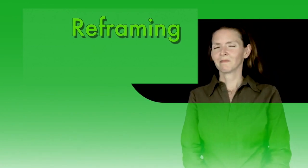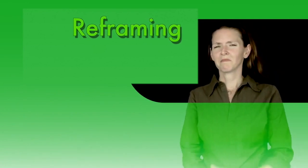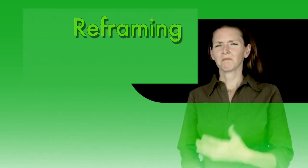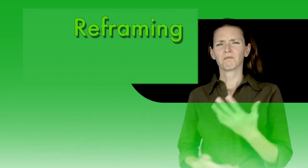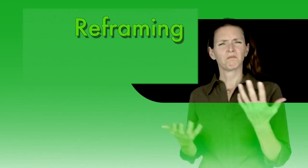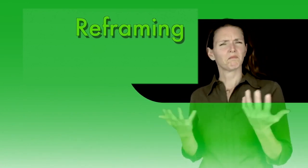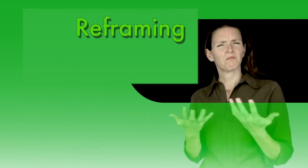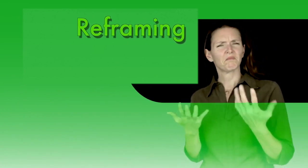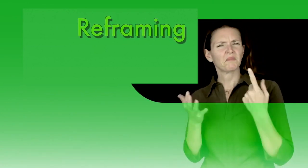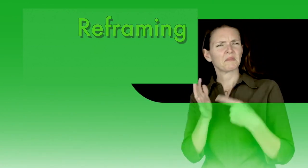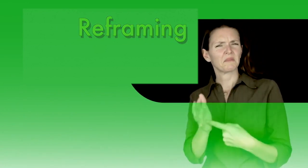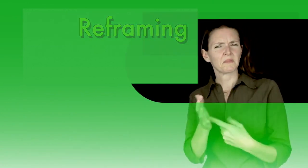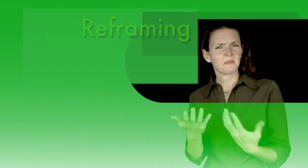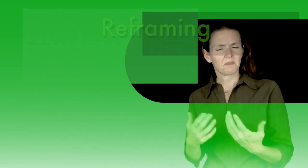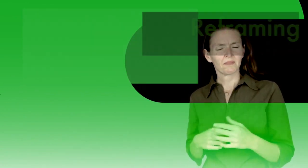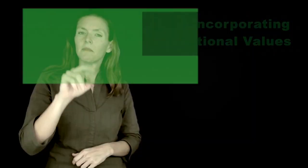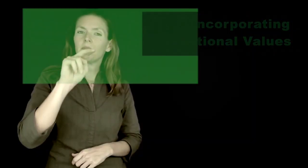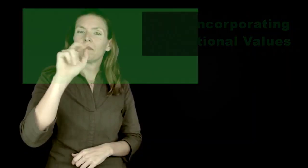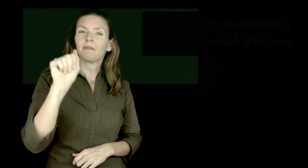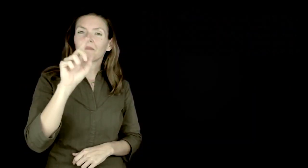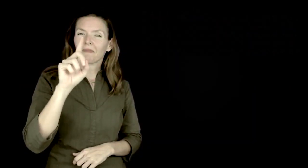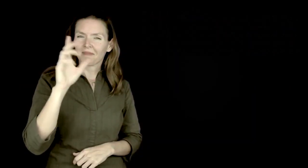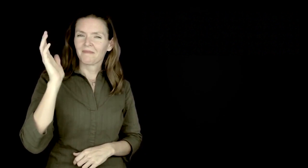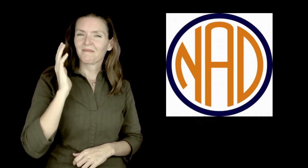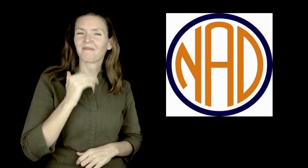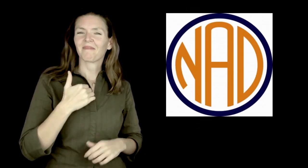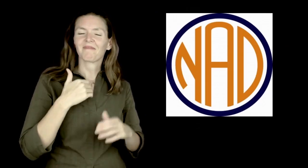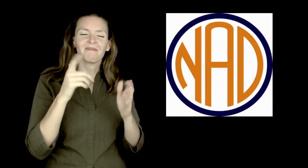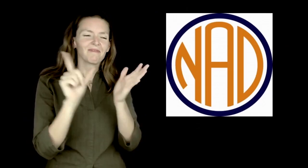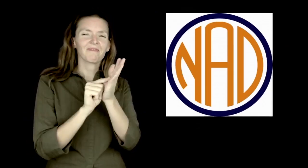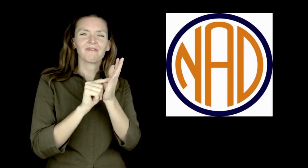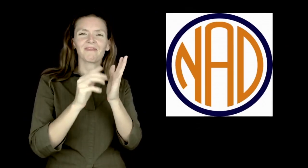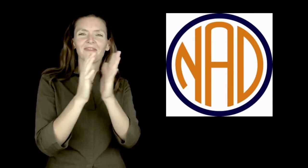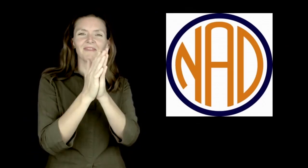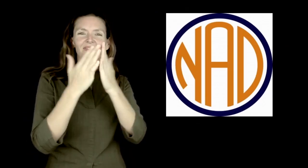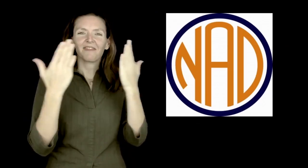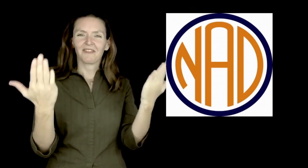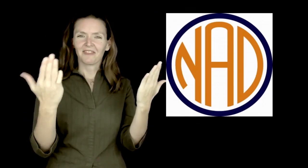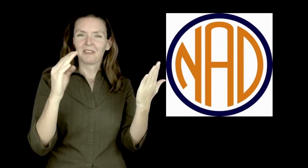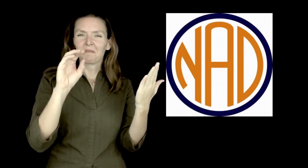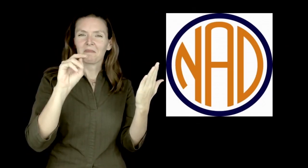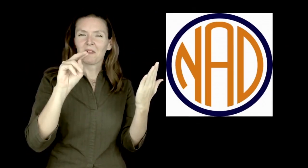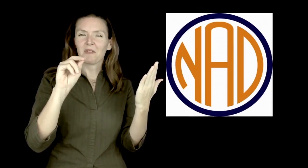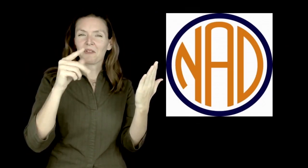This anecdote reminds me of National Association of the Deaf's Monographs. On the side, there would be a photo of the author and their background.